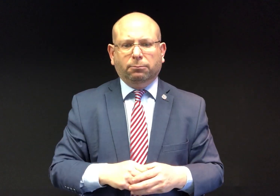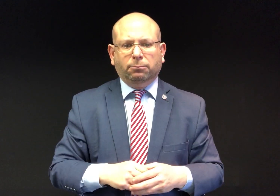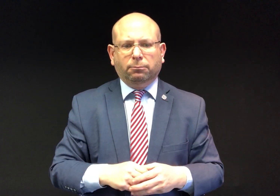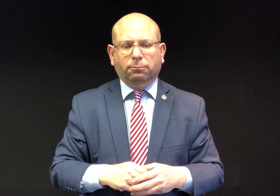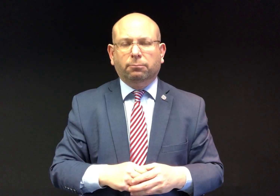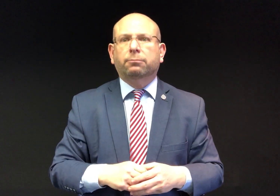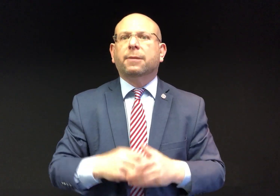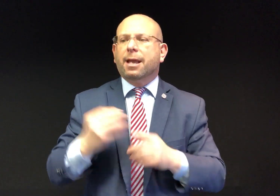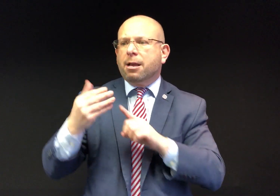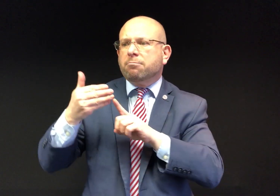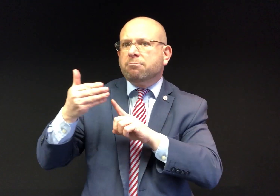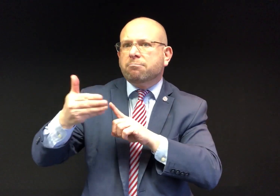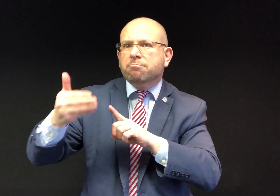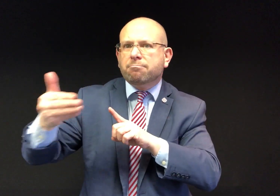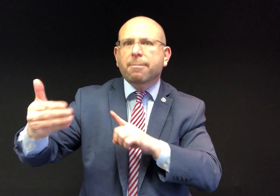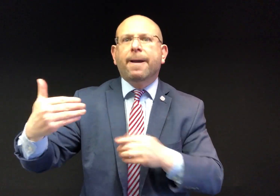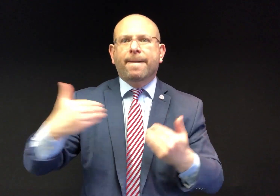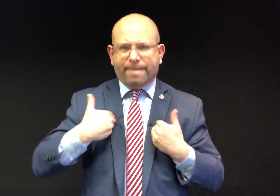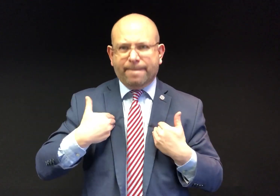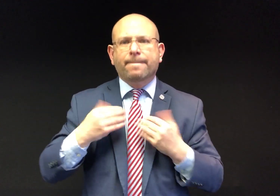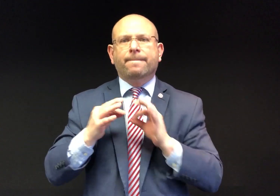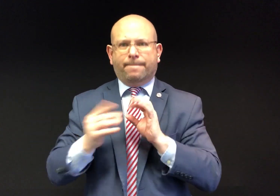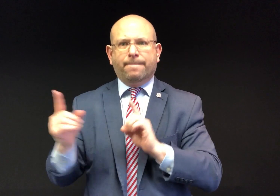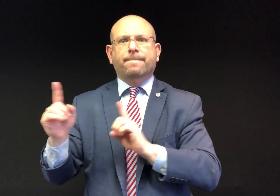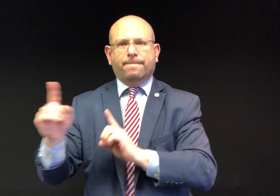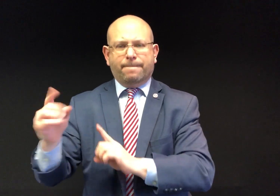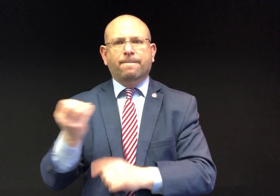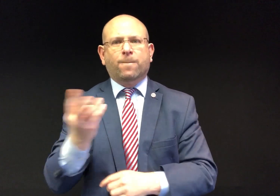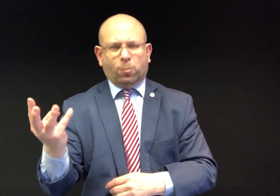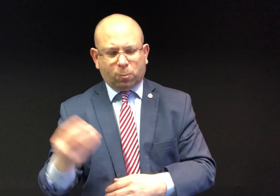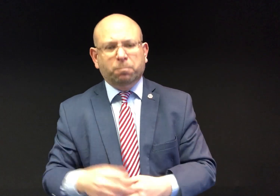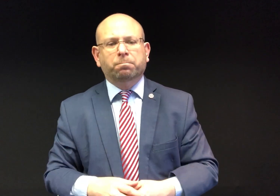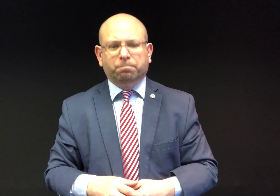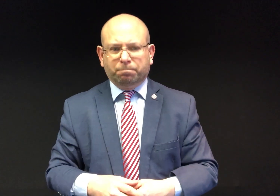which led to a number of other briefings with ASL interpreters.